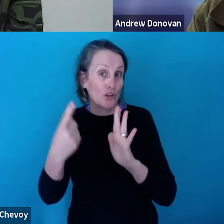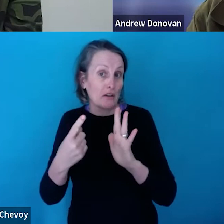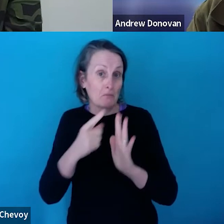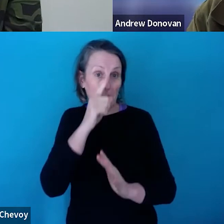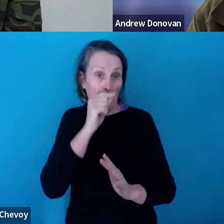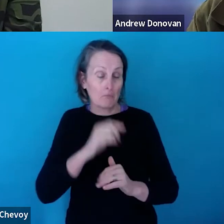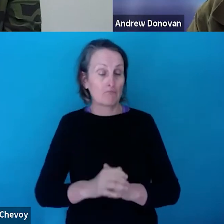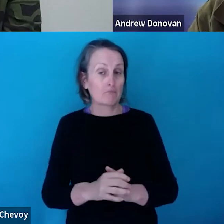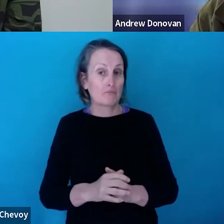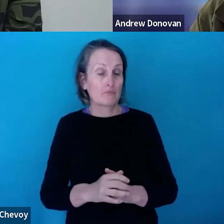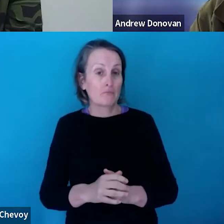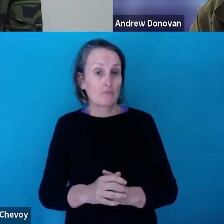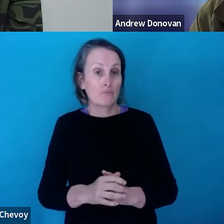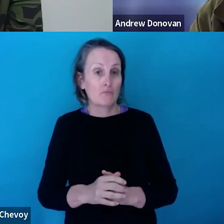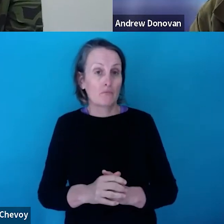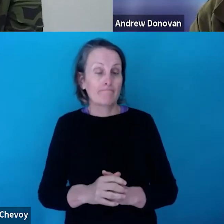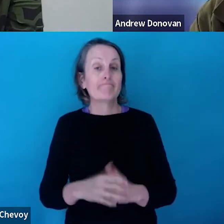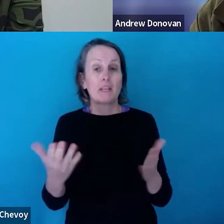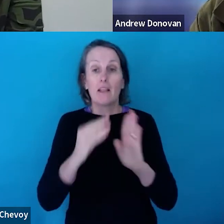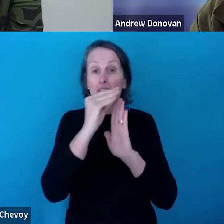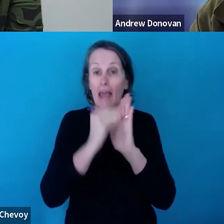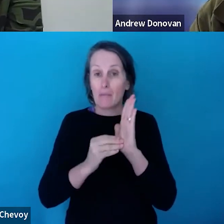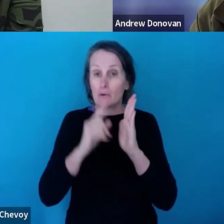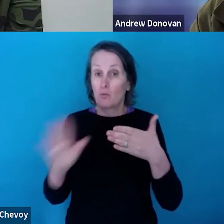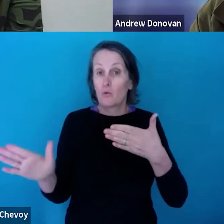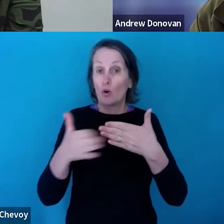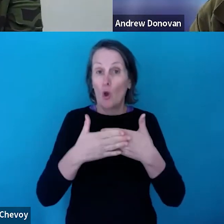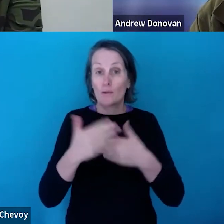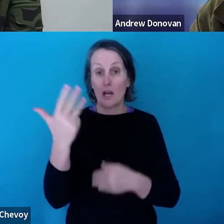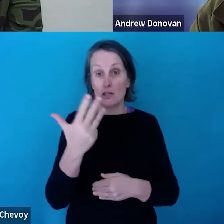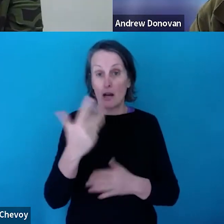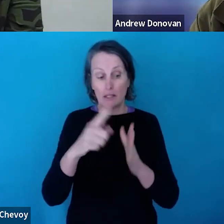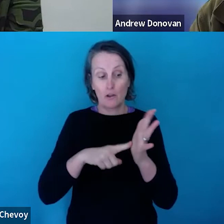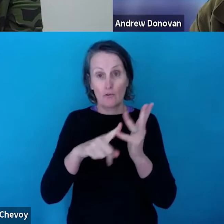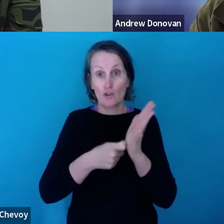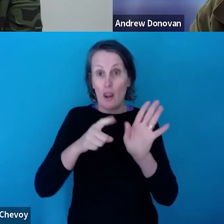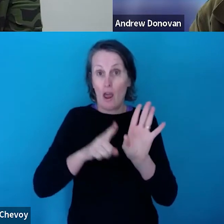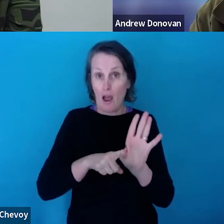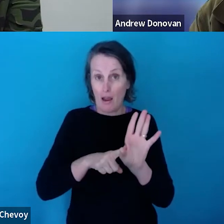So the applications close on 19 July and the activity can